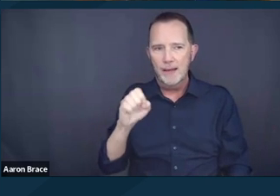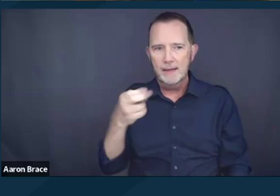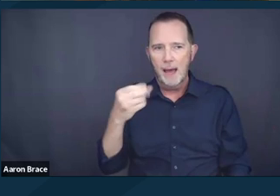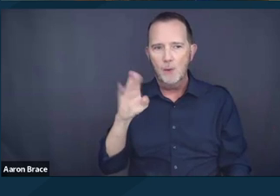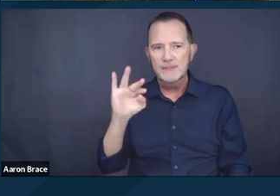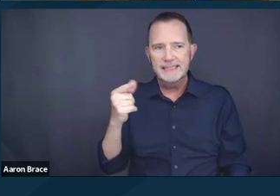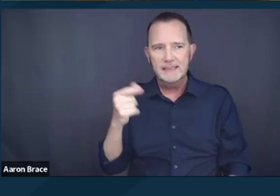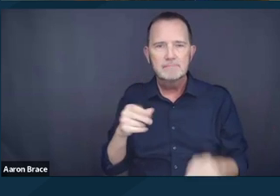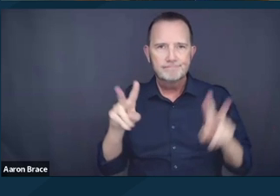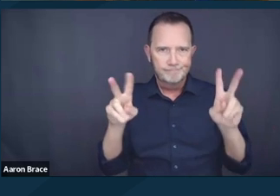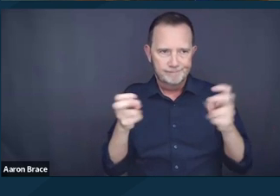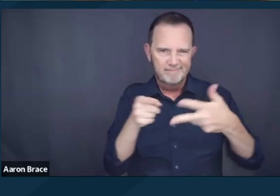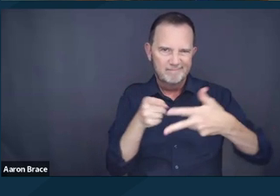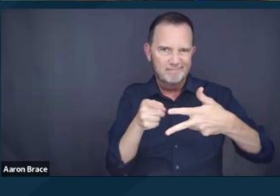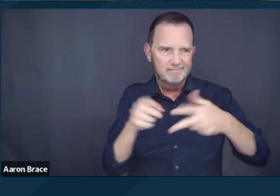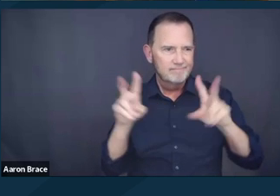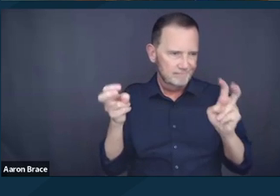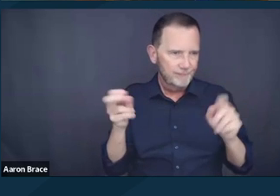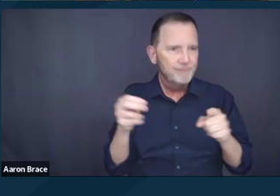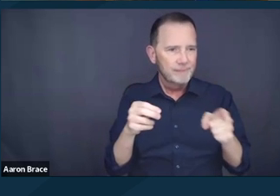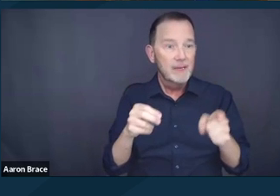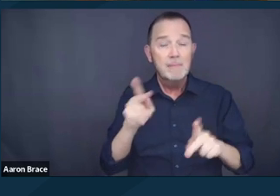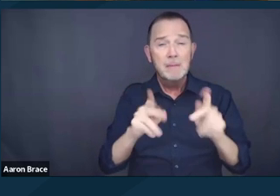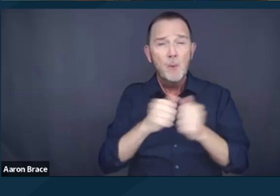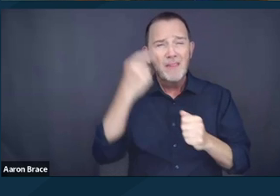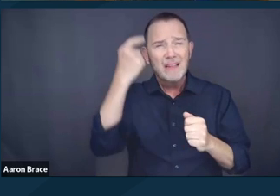"punitive responses "for persons with psychosocial disabilities